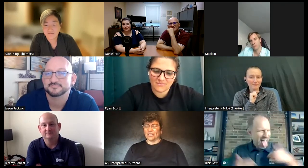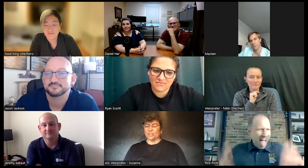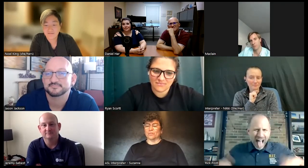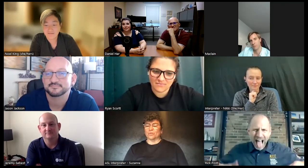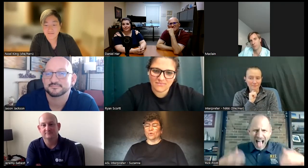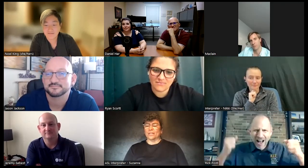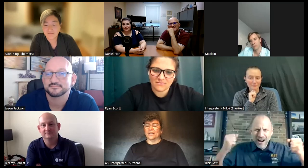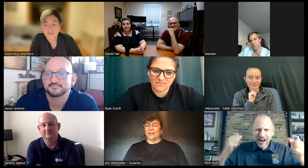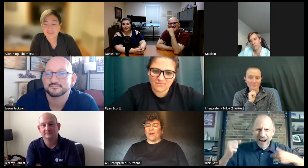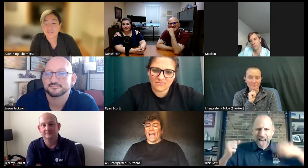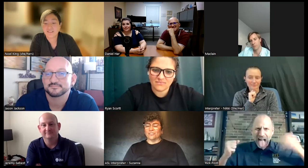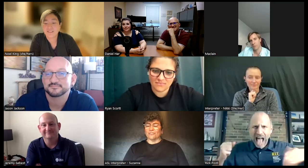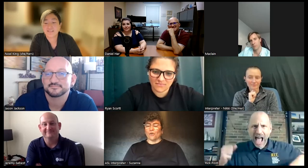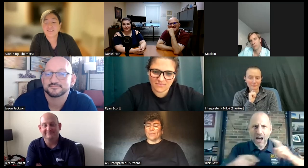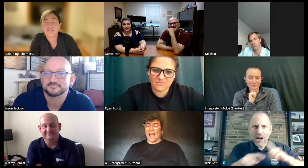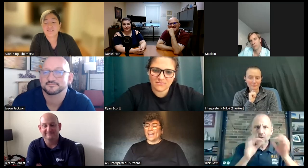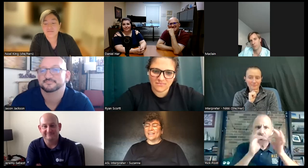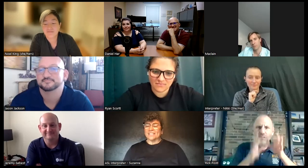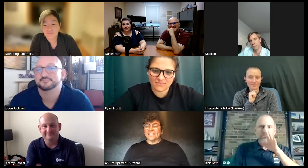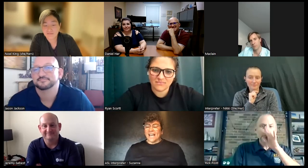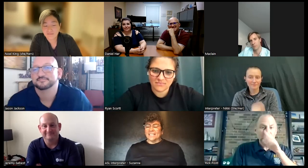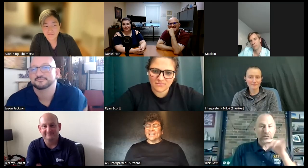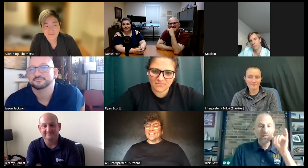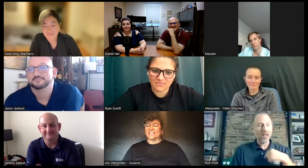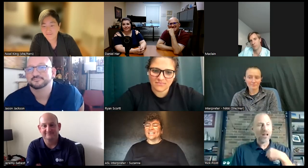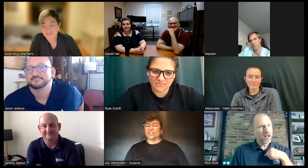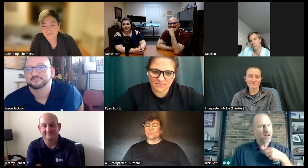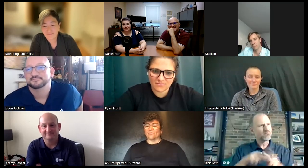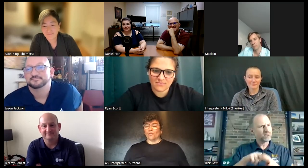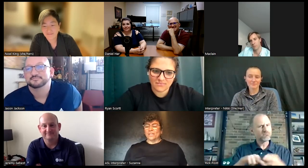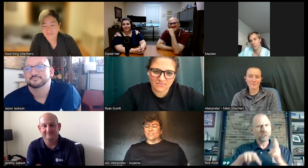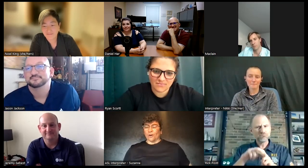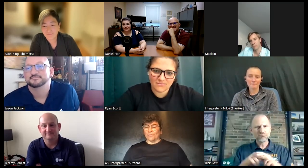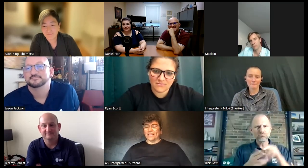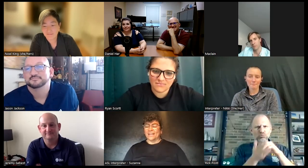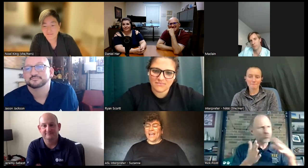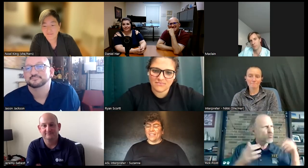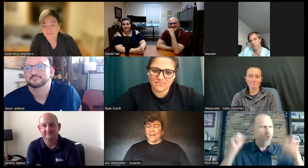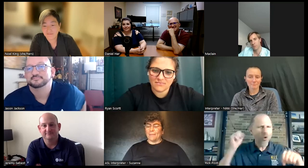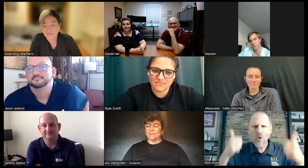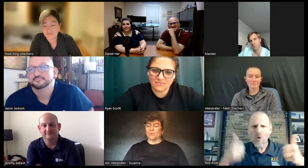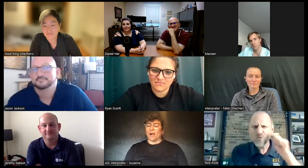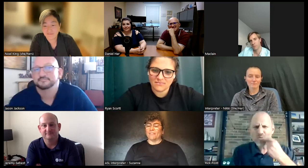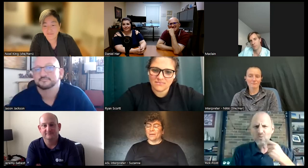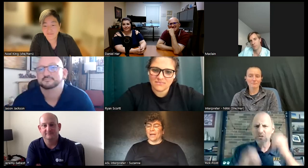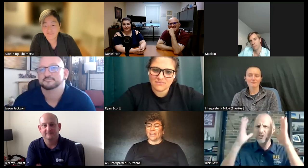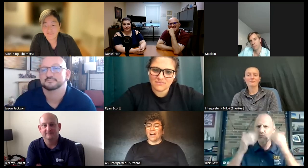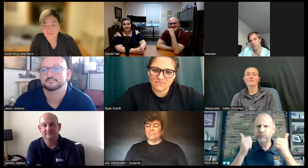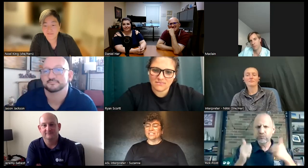The Interpreter would answer for me I hadn't even signed anything in The Interpreter voiced for me and that happened more often in my confidence